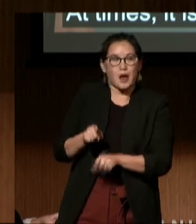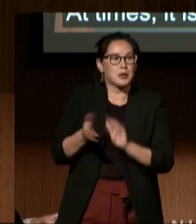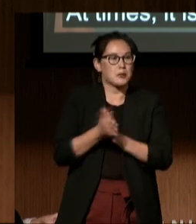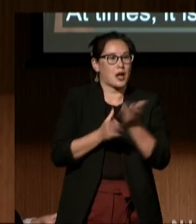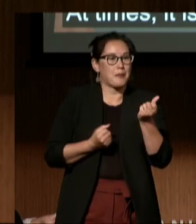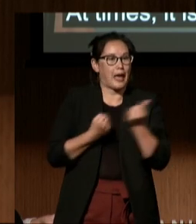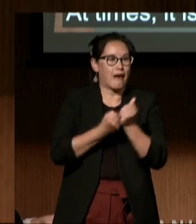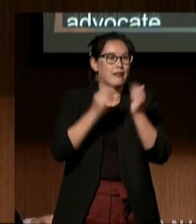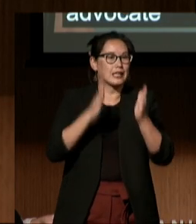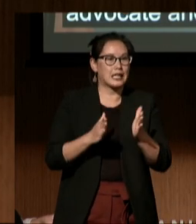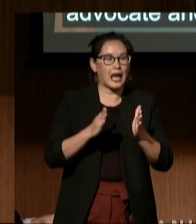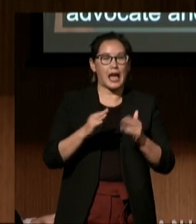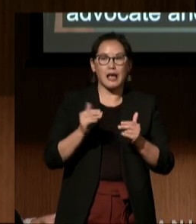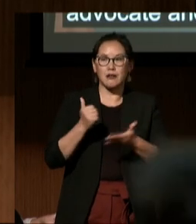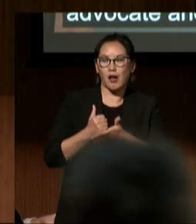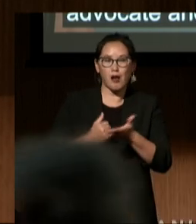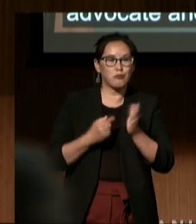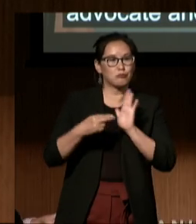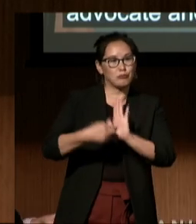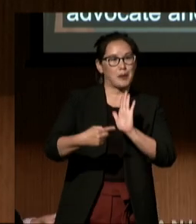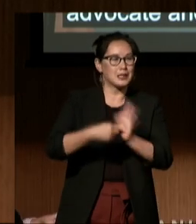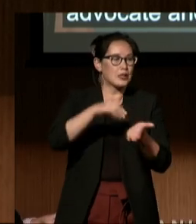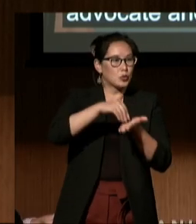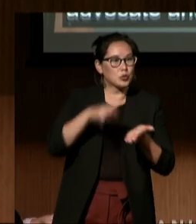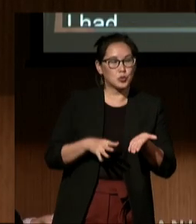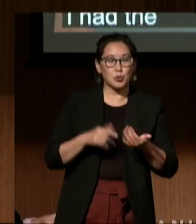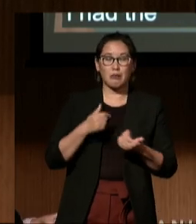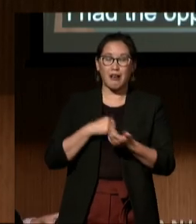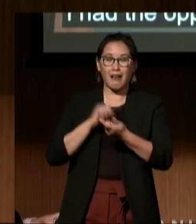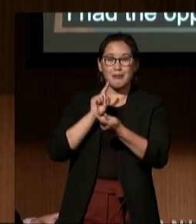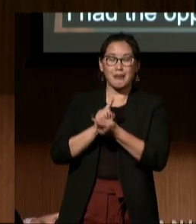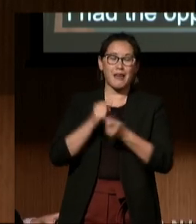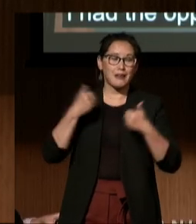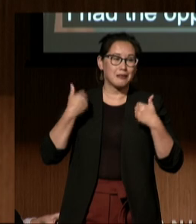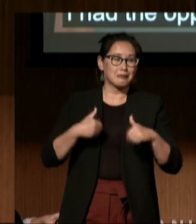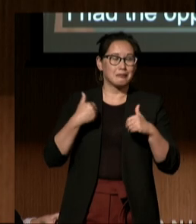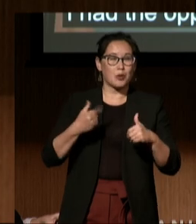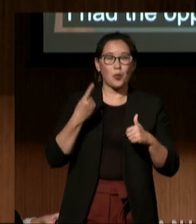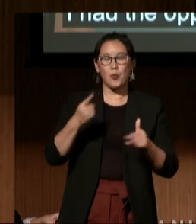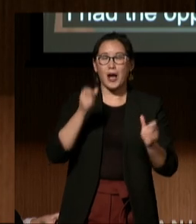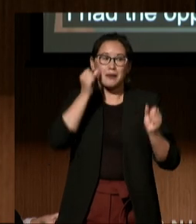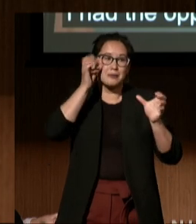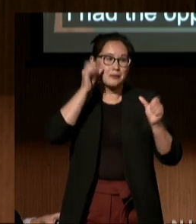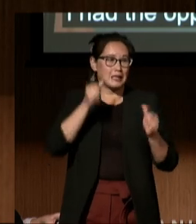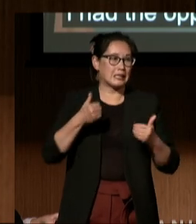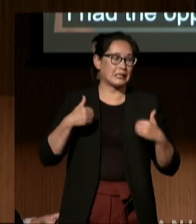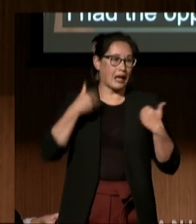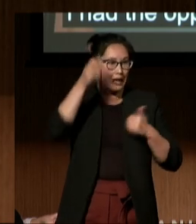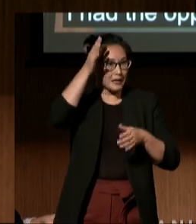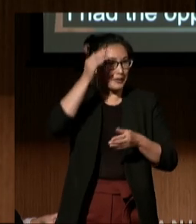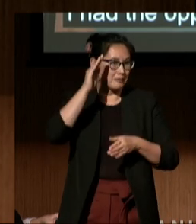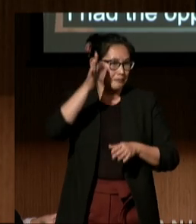I had the opportunity to meet a truly exceptional young man, Omar Perez.